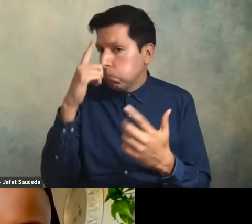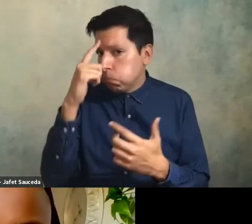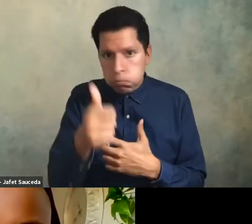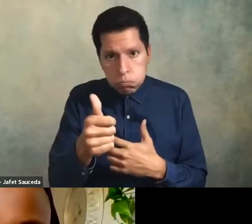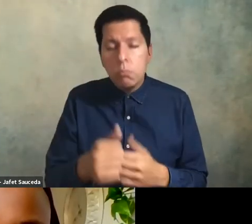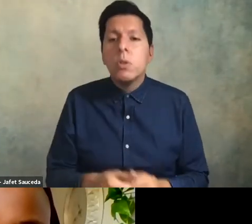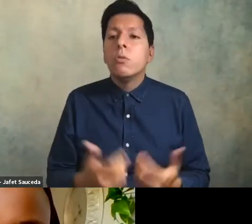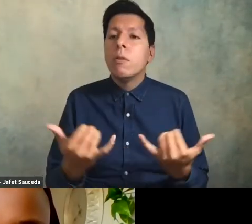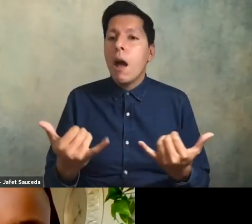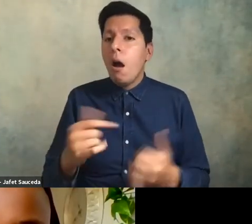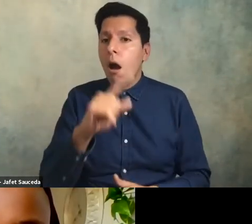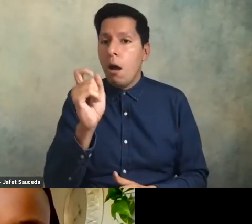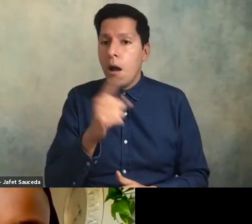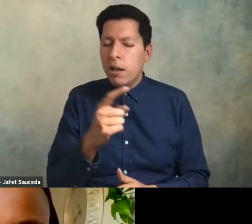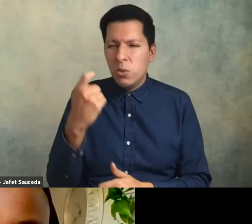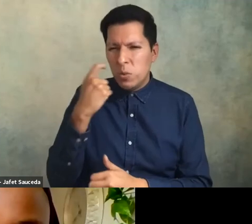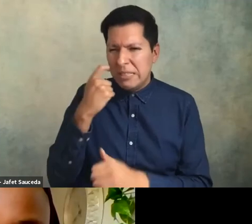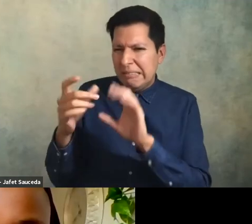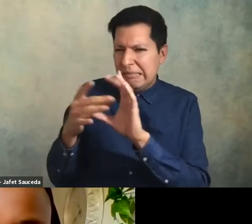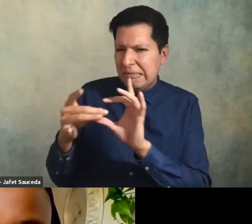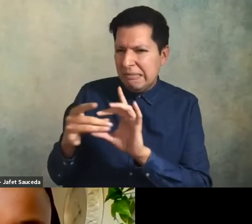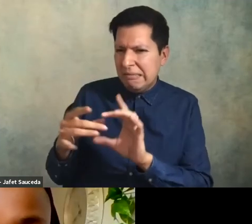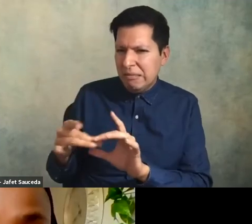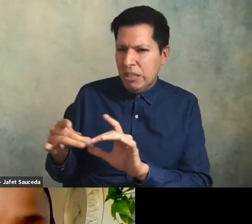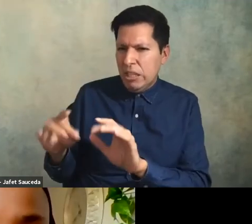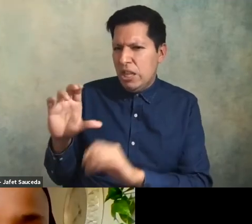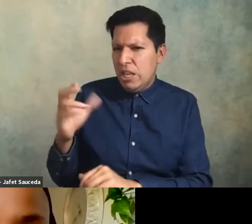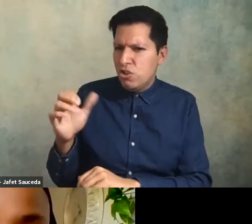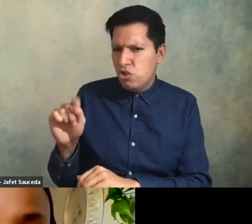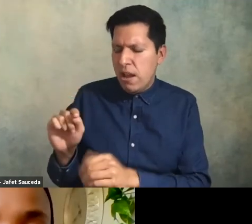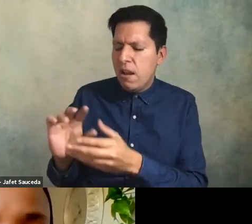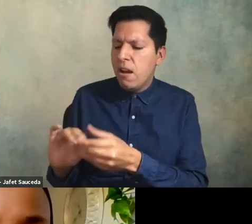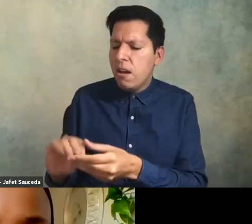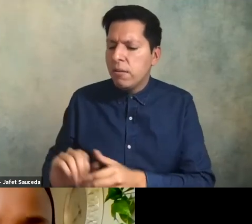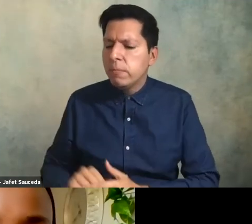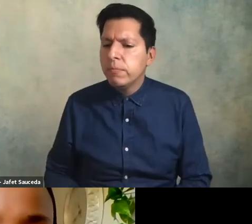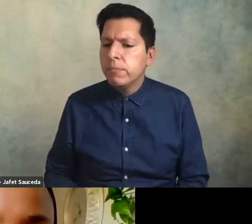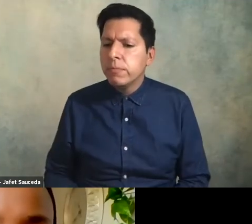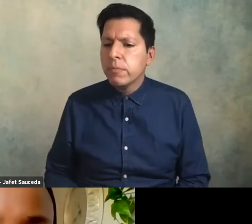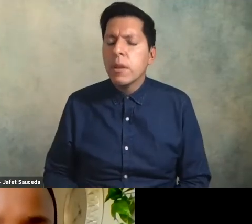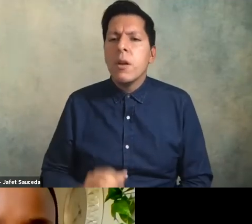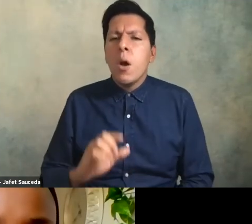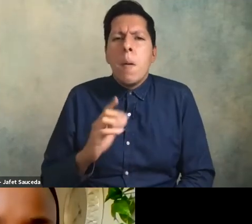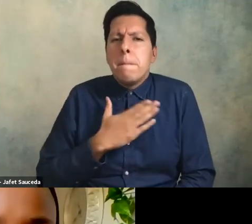ask a question that was asked in the chat um what my real accountability look like for professors